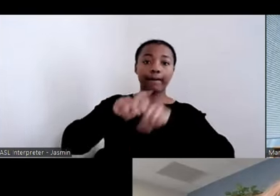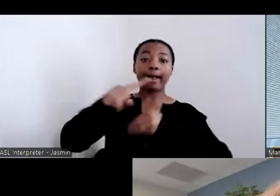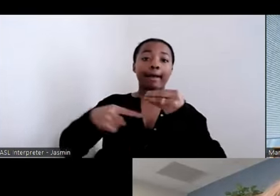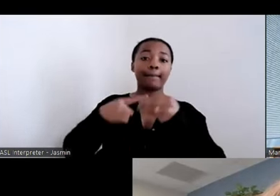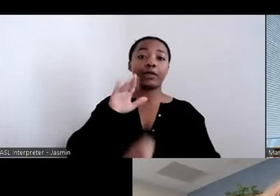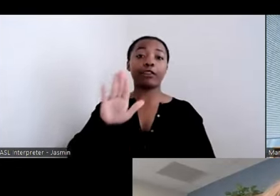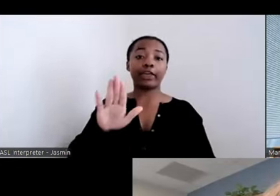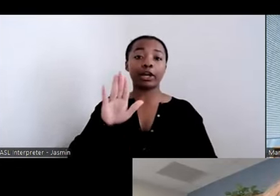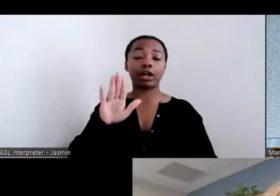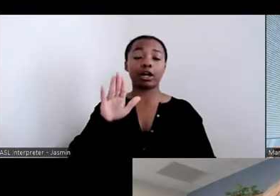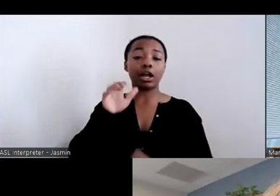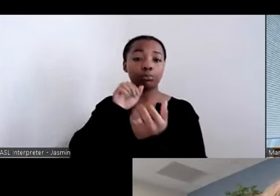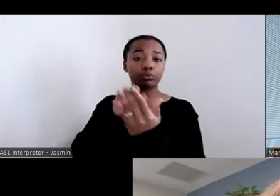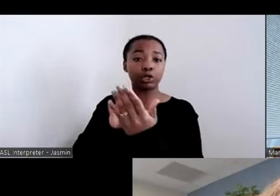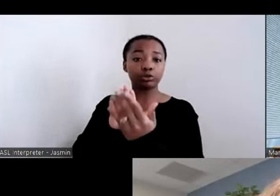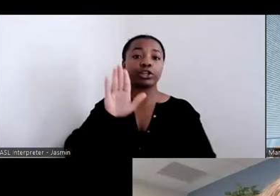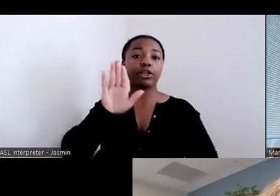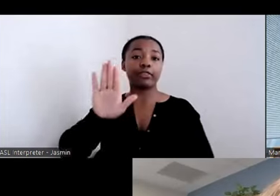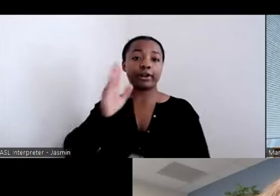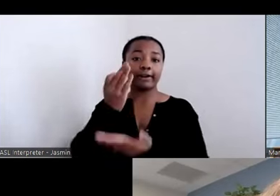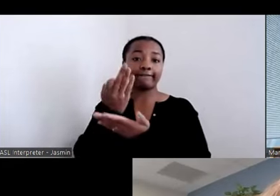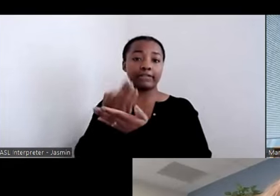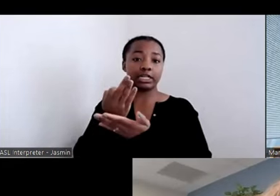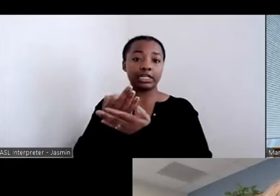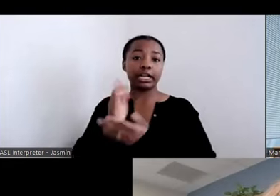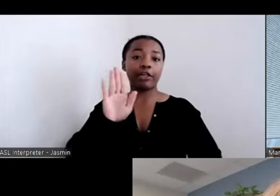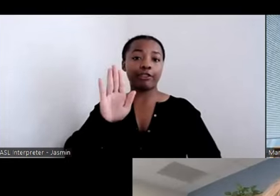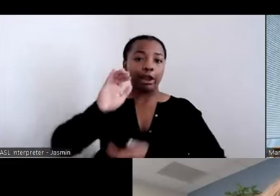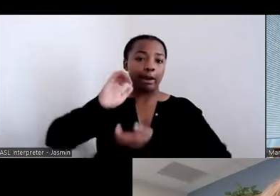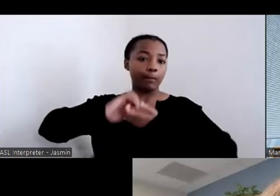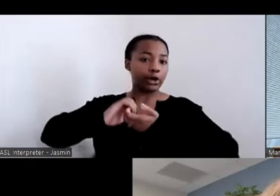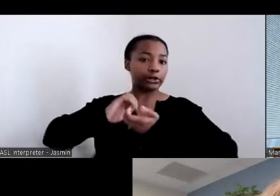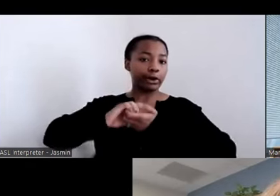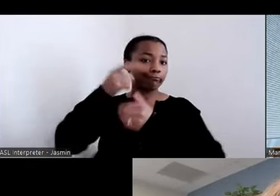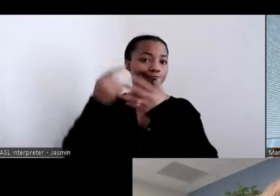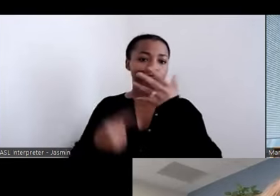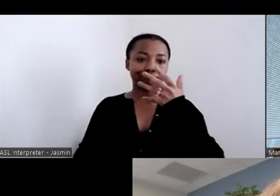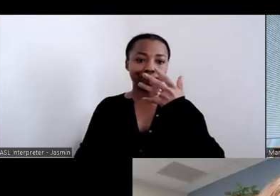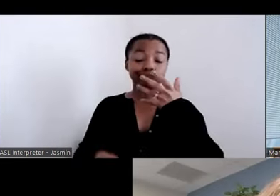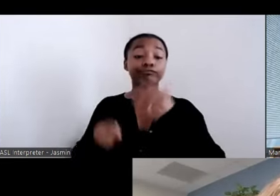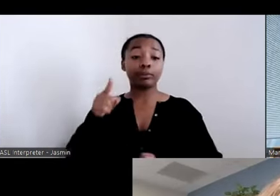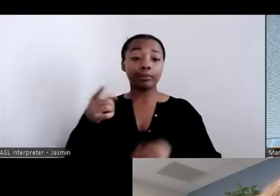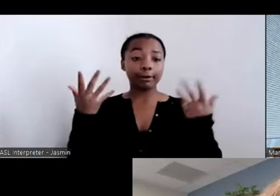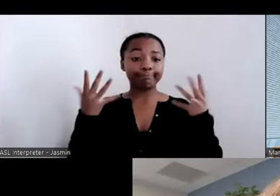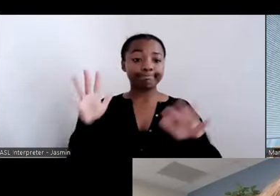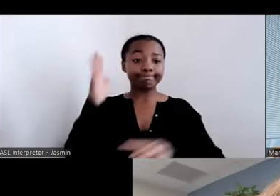funding, partnerships and more. After they are done sharing their wisdom, they will